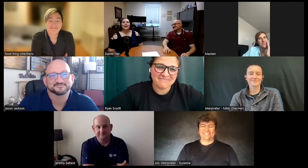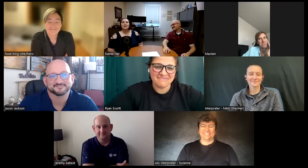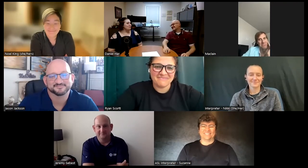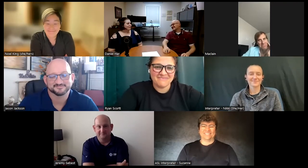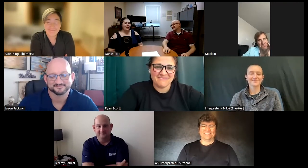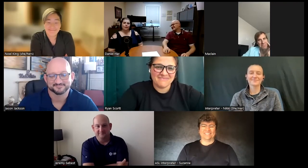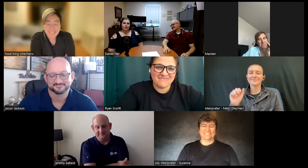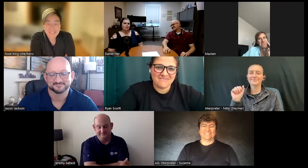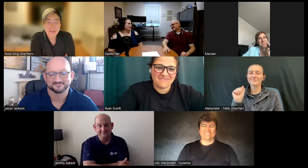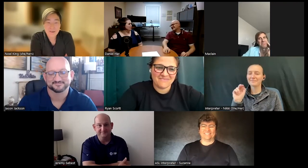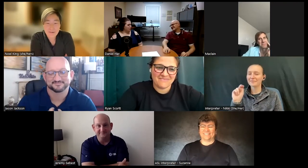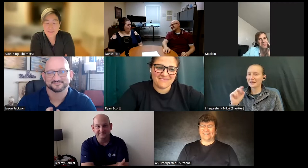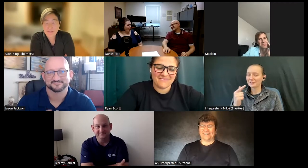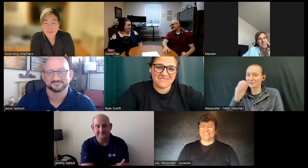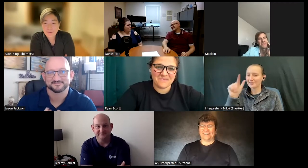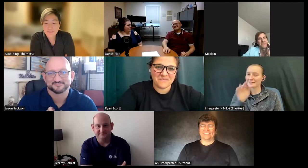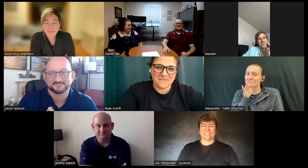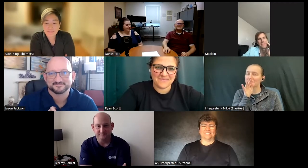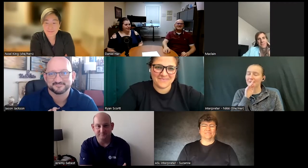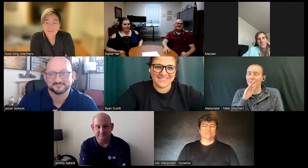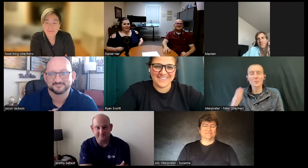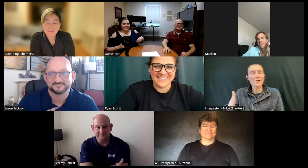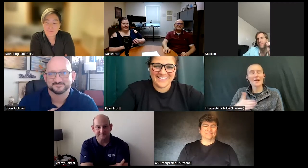and Angela speaking we're so happy you did